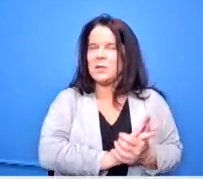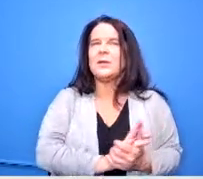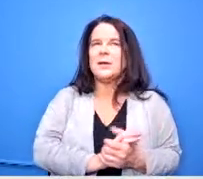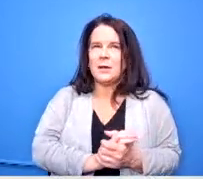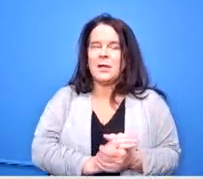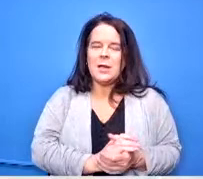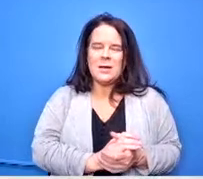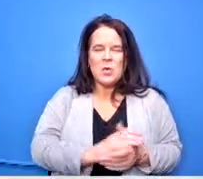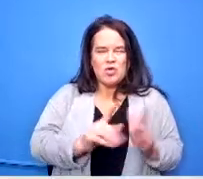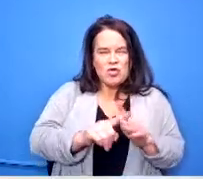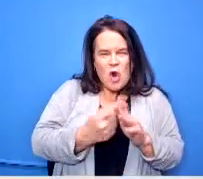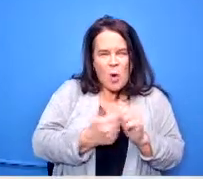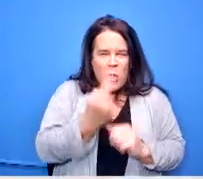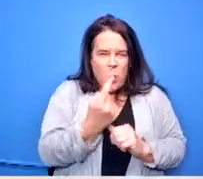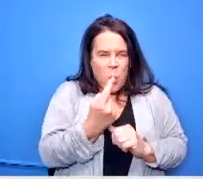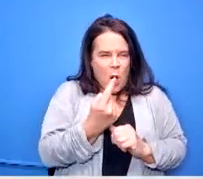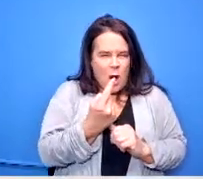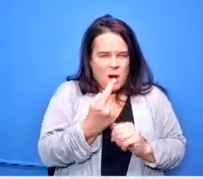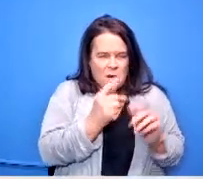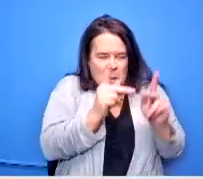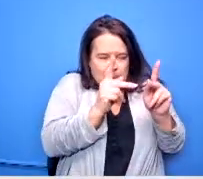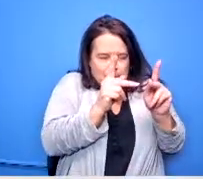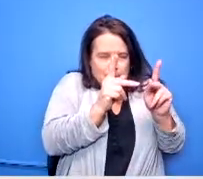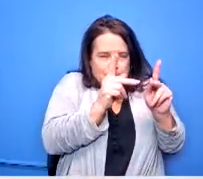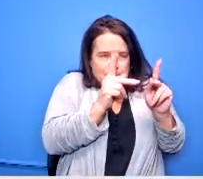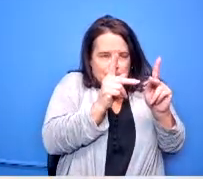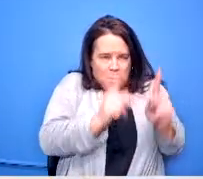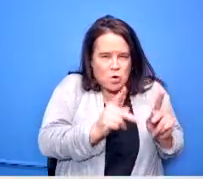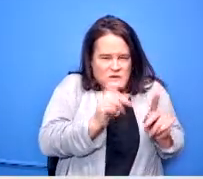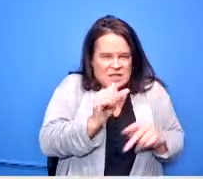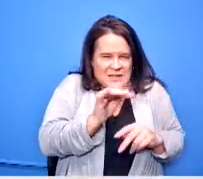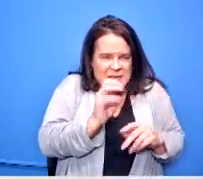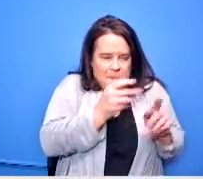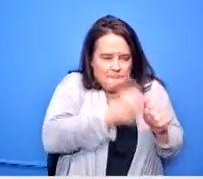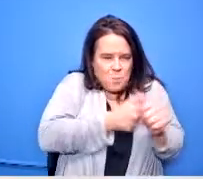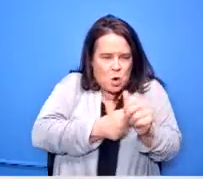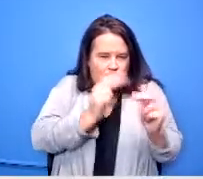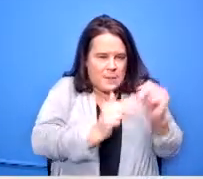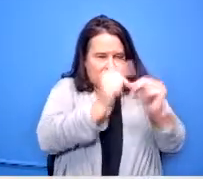building and that we couldn't quite manage that well so what we did was we have a stem person